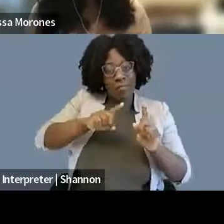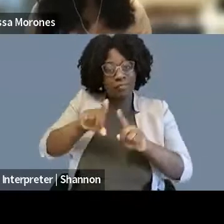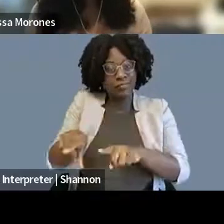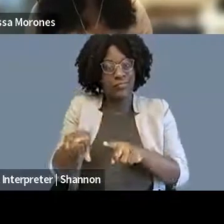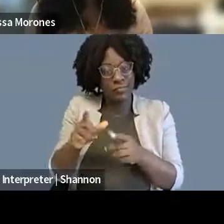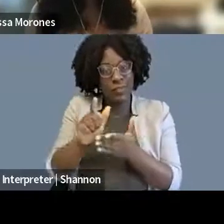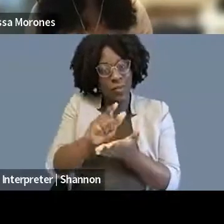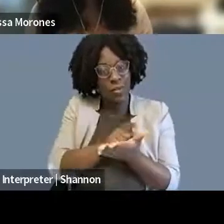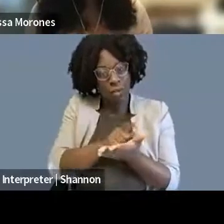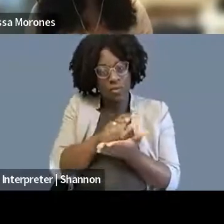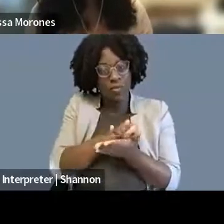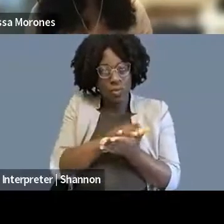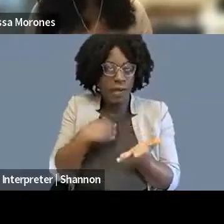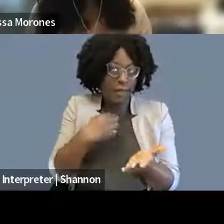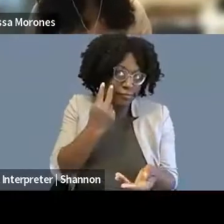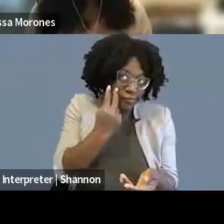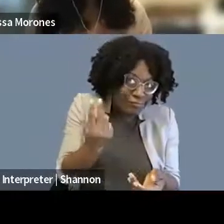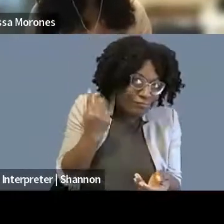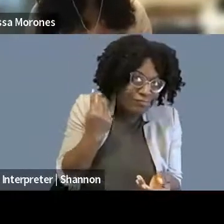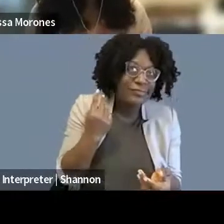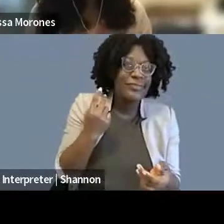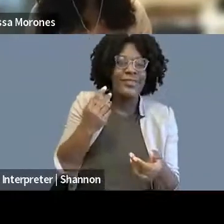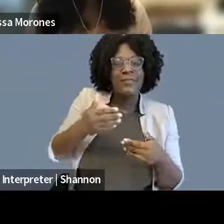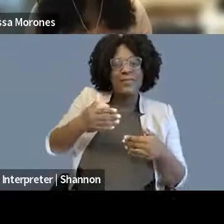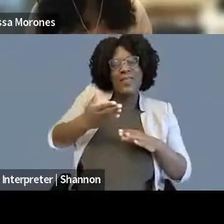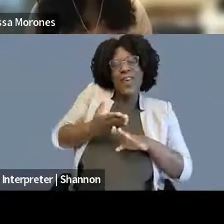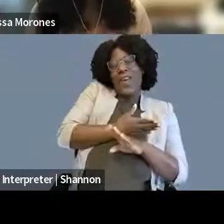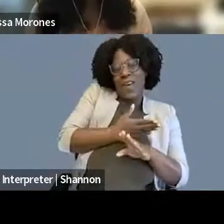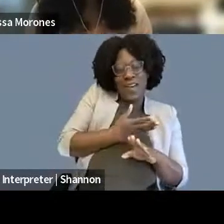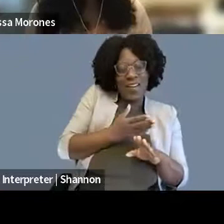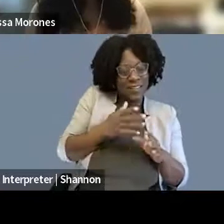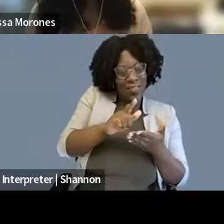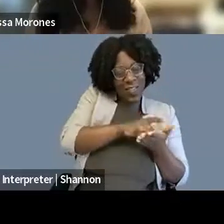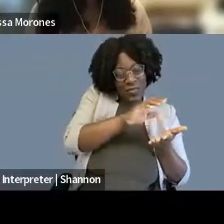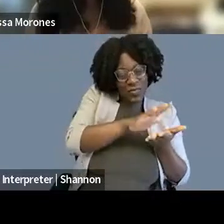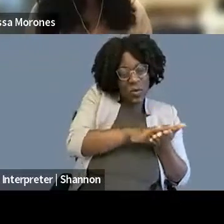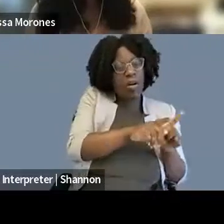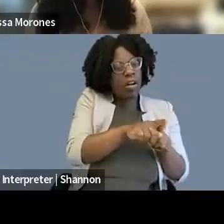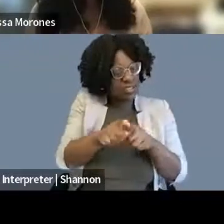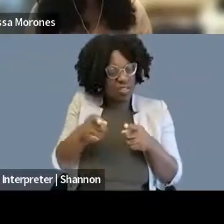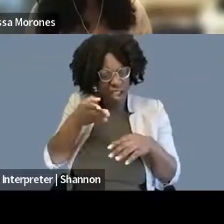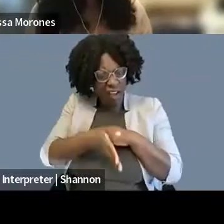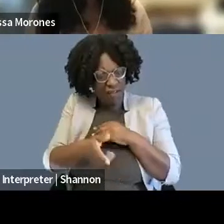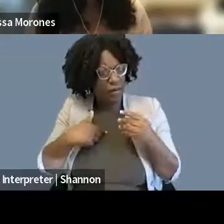and then once I began law school, I always wanted to work in some way around public service,